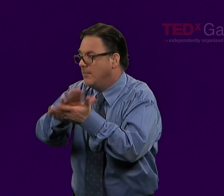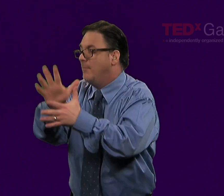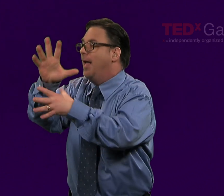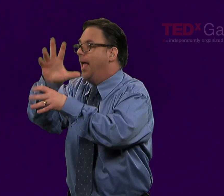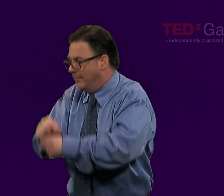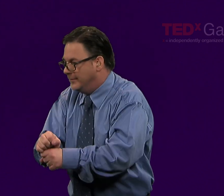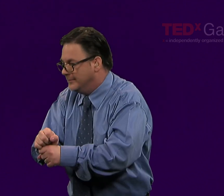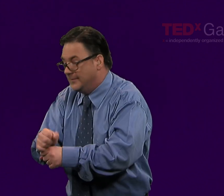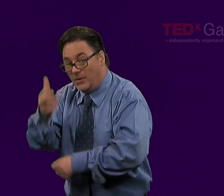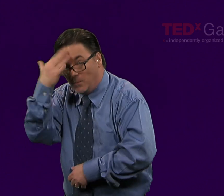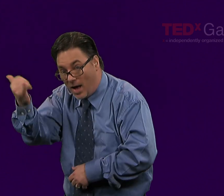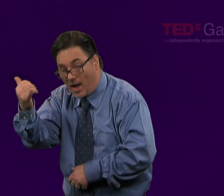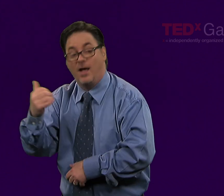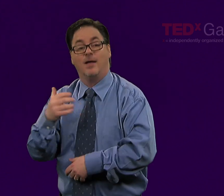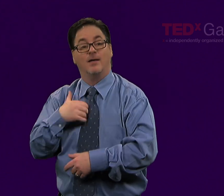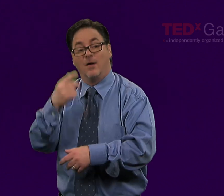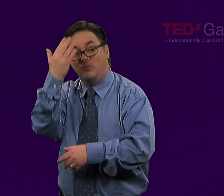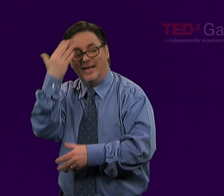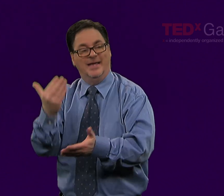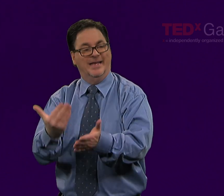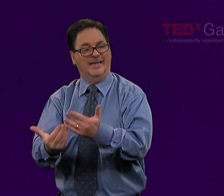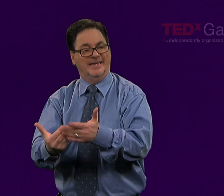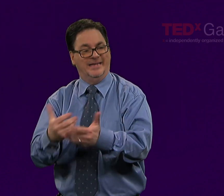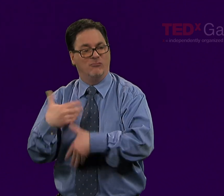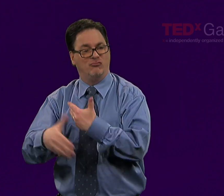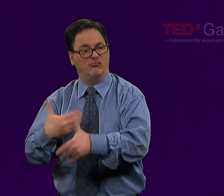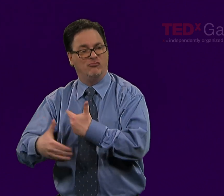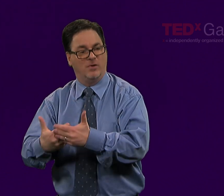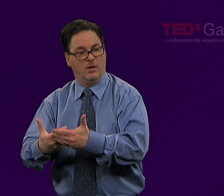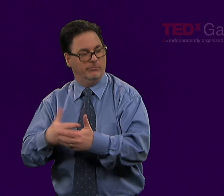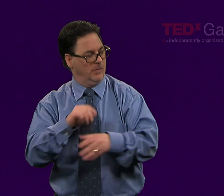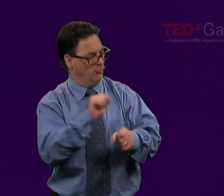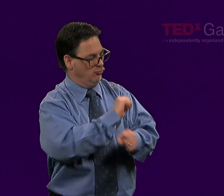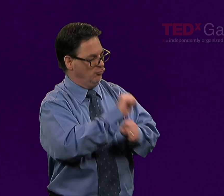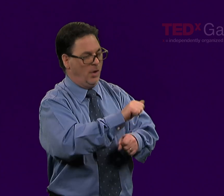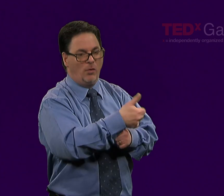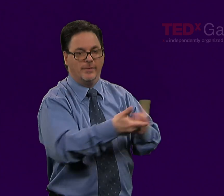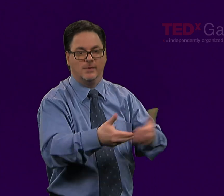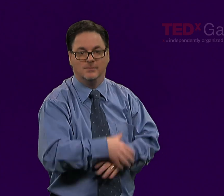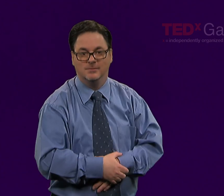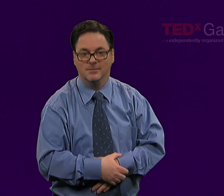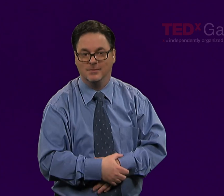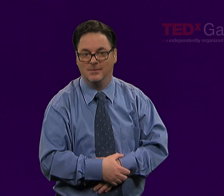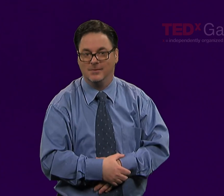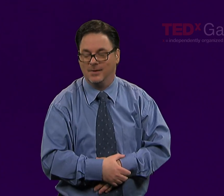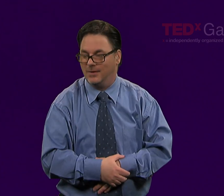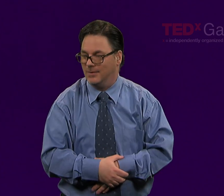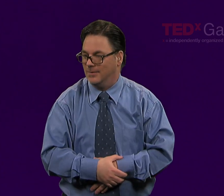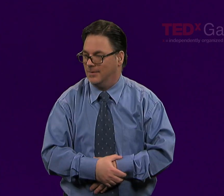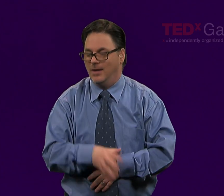by which actions become habituated and become easy. I wonder how do we do this?